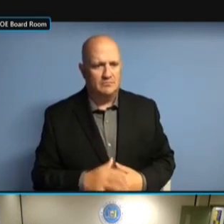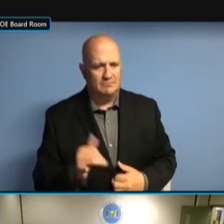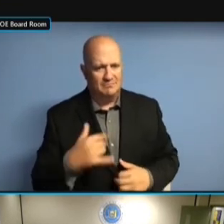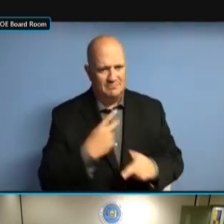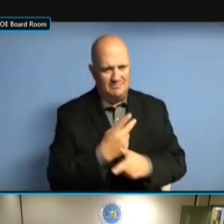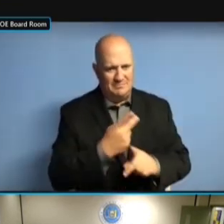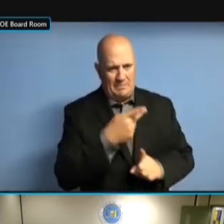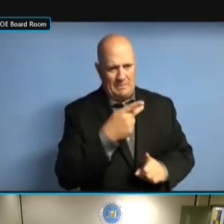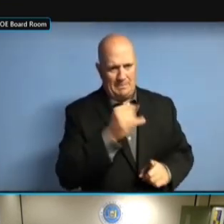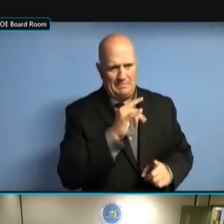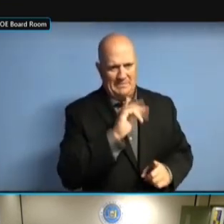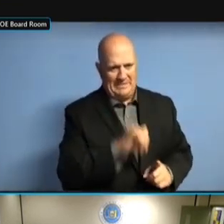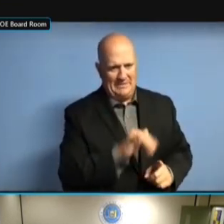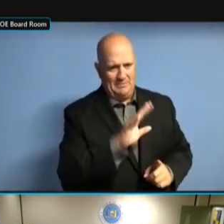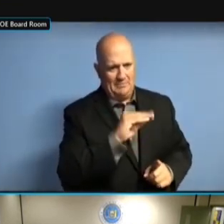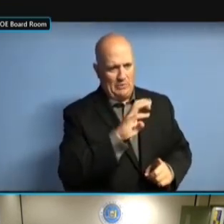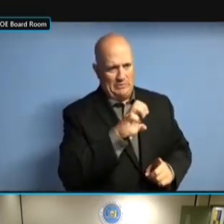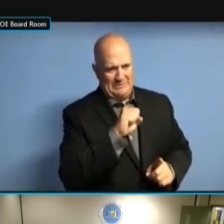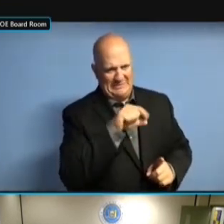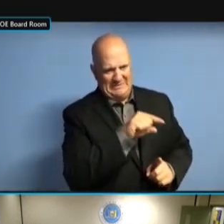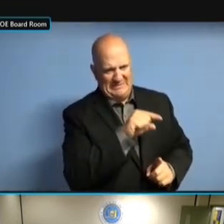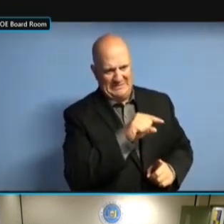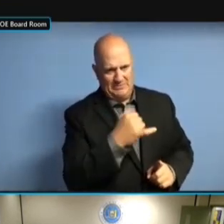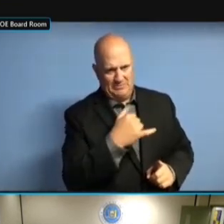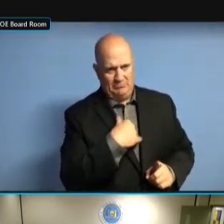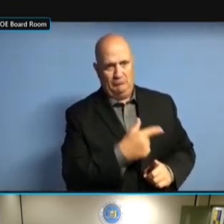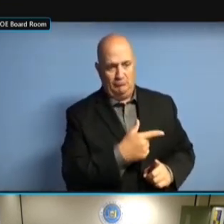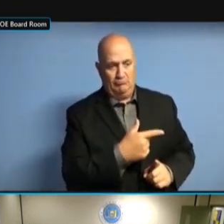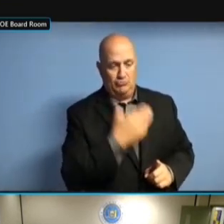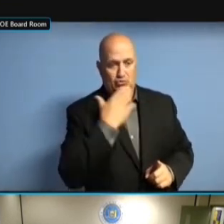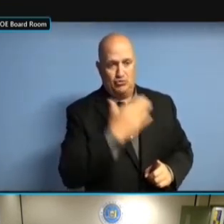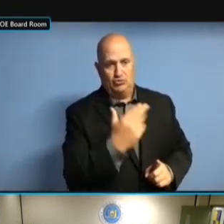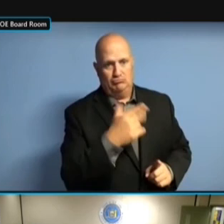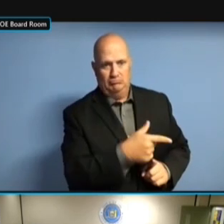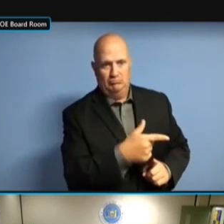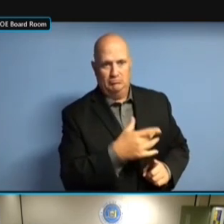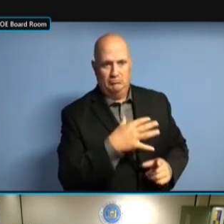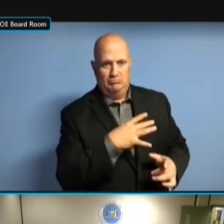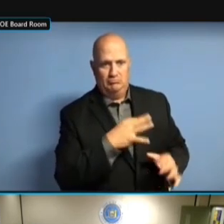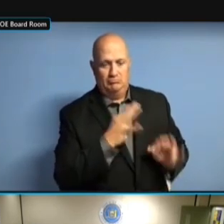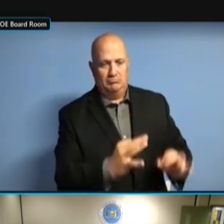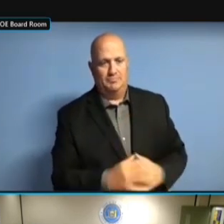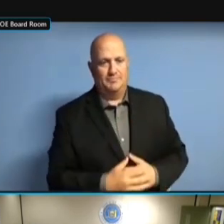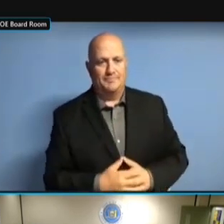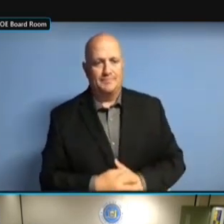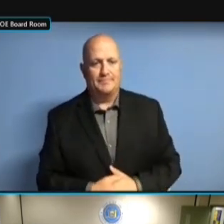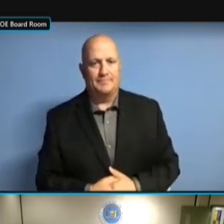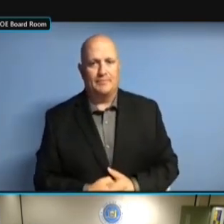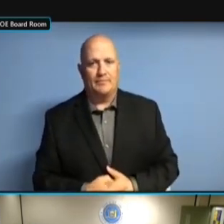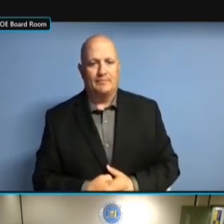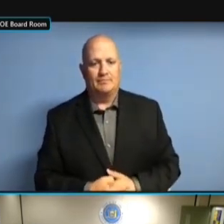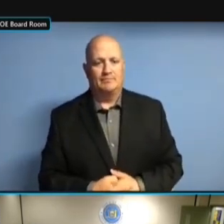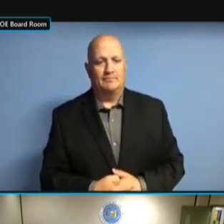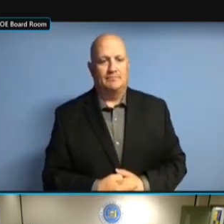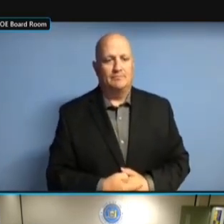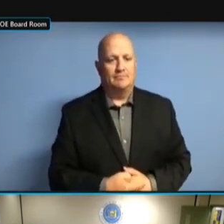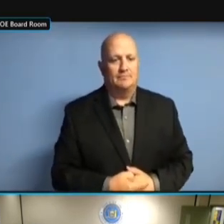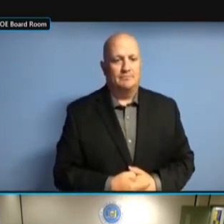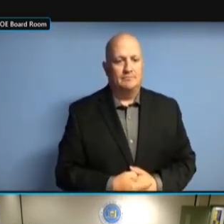SO THAT'S WHERE THINGS STAND RIGHT NOW. RIGHT NOW. RIGHT NOW. >> RIGHT NOW. >> GOOD RIGHT NOW. >> GOOD REPORT. GOOD REPORT. GOOD REPORT. >> GOOD REPORT. >> I GOOD REPORT. >> I APPRECIATE GOOD REPORT. >> I APPRECIATE THAT. I APPRECIATE THAT. I APPRECIATE THAT. YOU'VE I APPRECIATE THAT. YOU'VE DONE I APPRECIATE THAT. YOU'VE DONE A